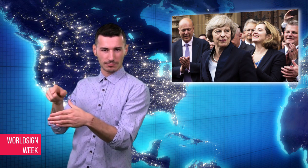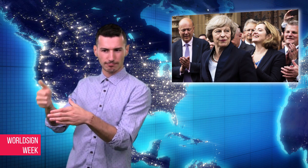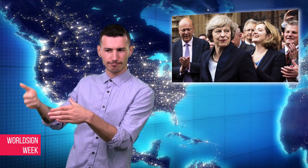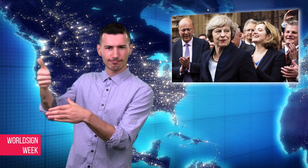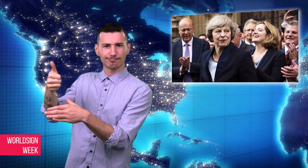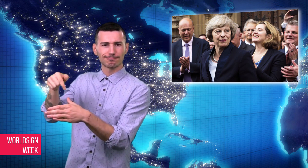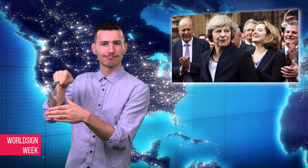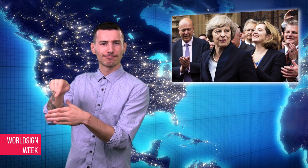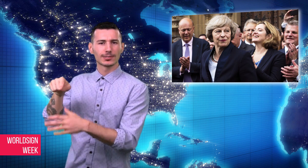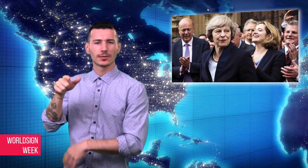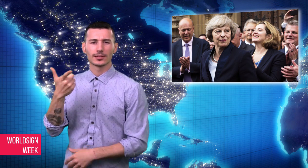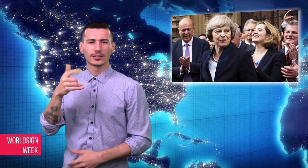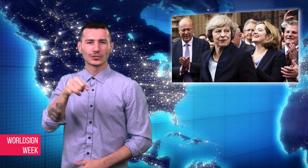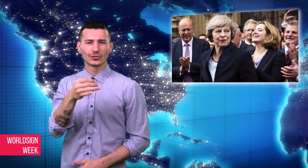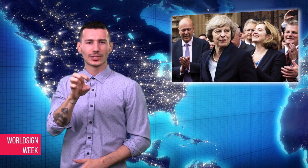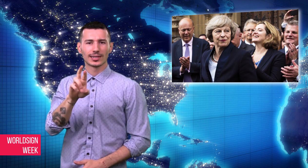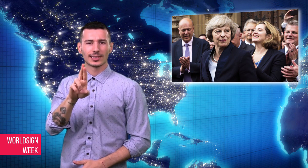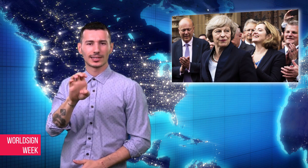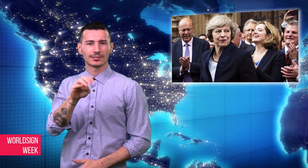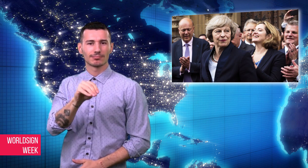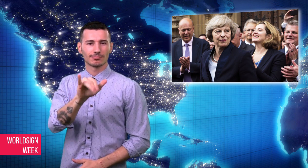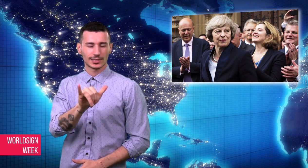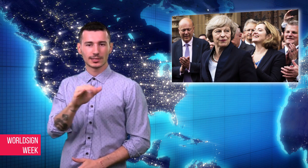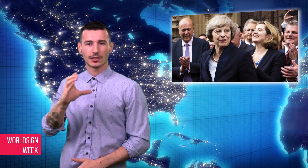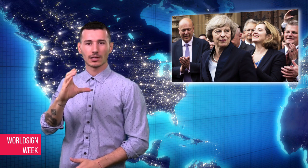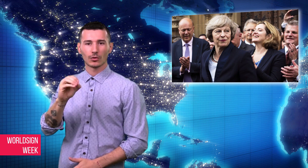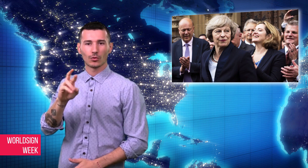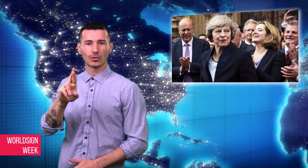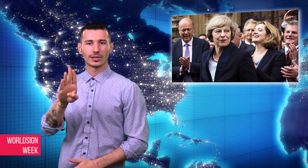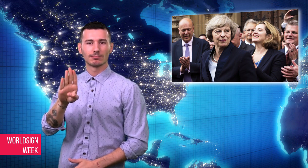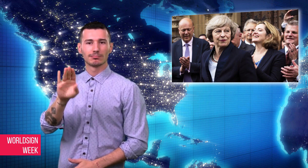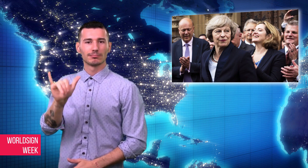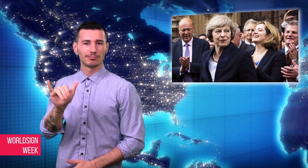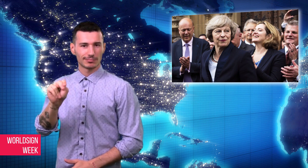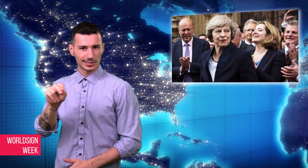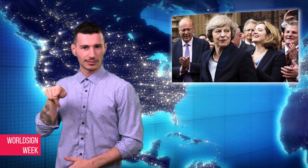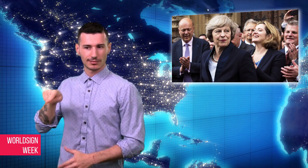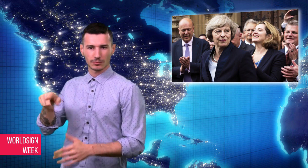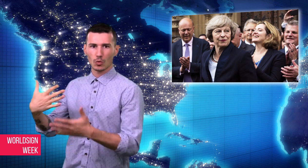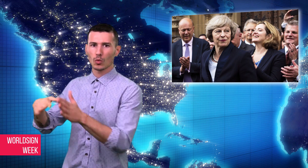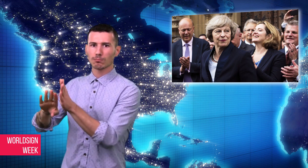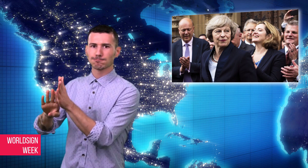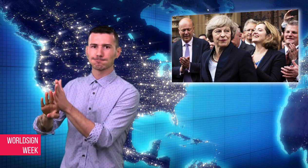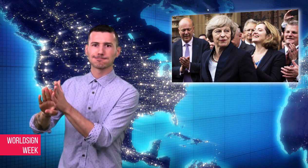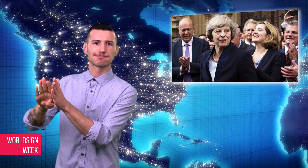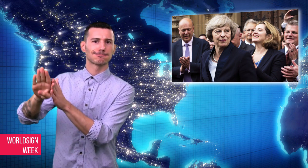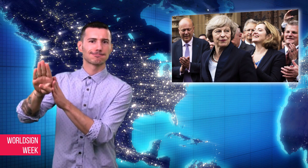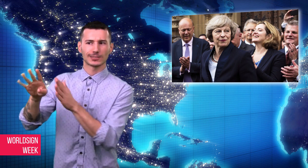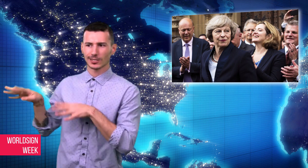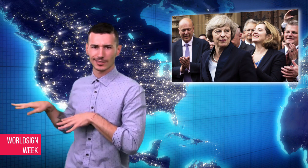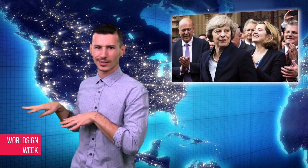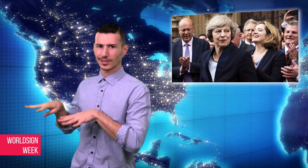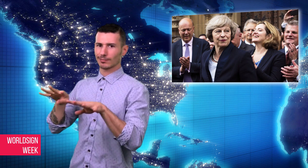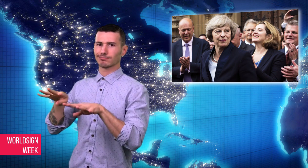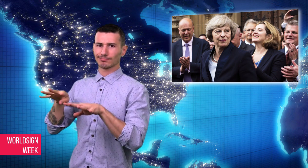in popularity, making him a strong future Prime Minister candidate. May’s